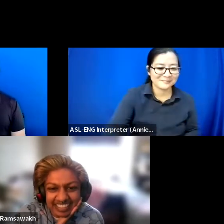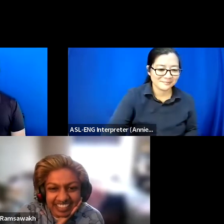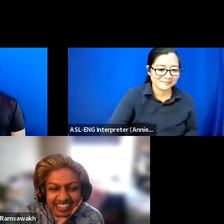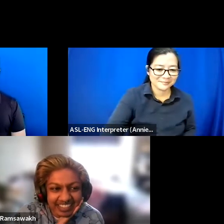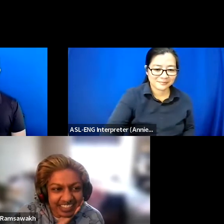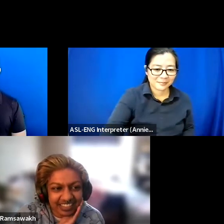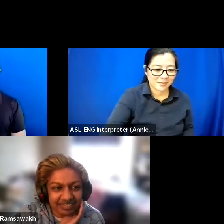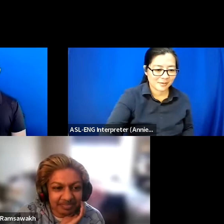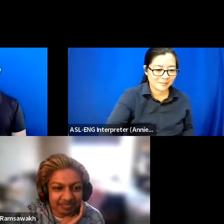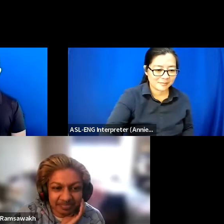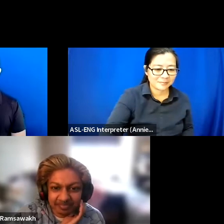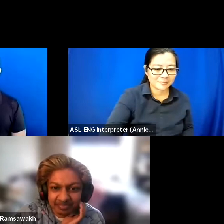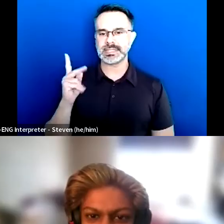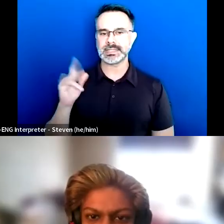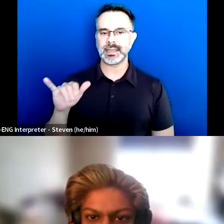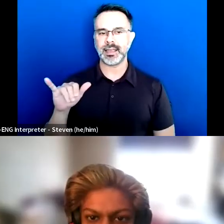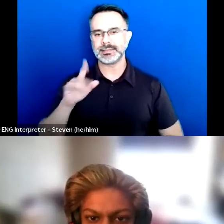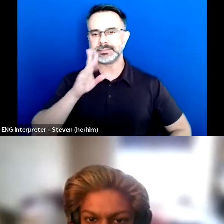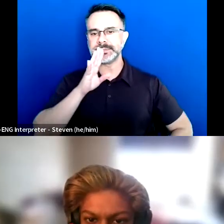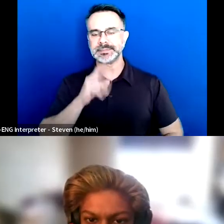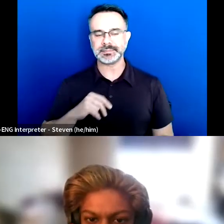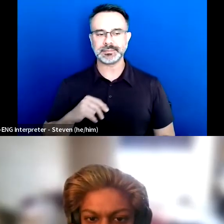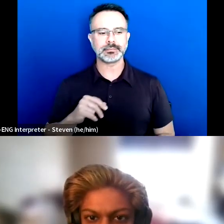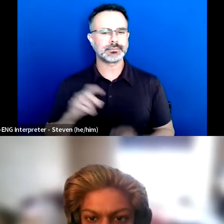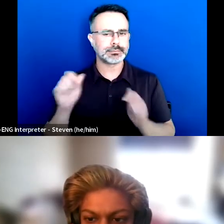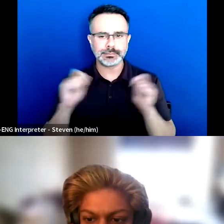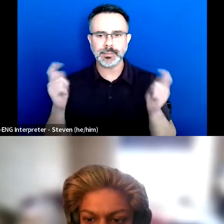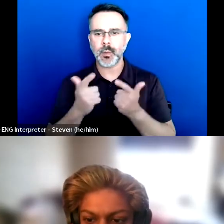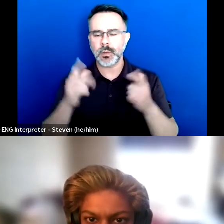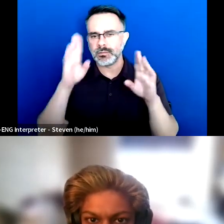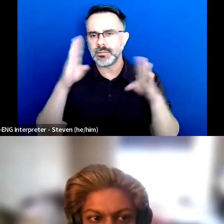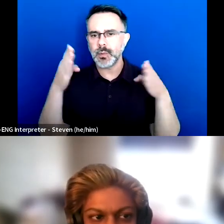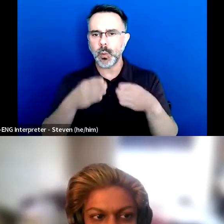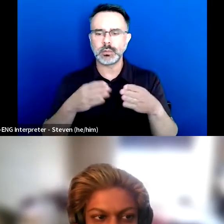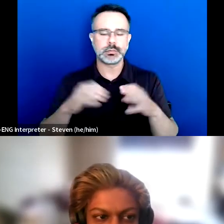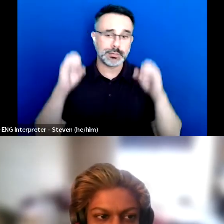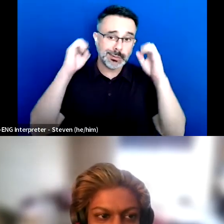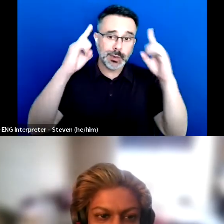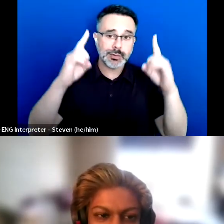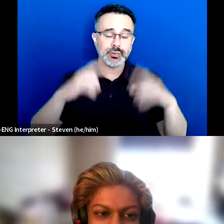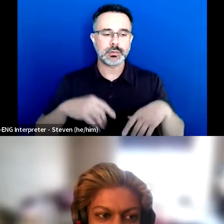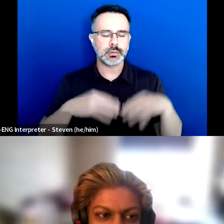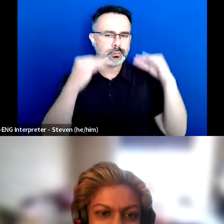I think we're all very focused on education and educating folks.